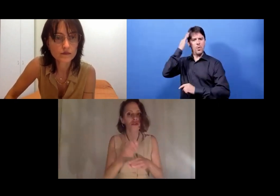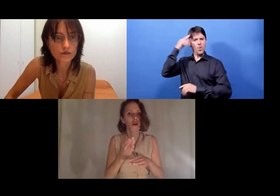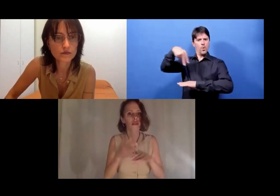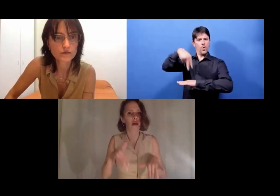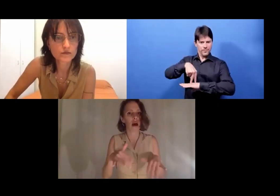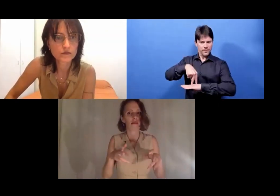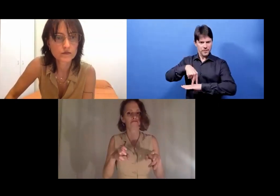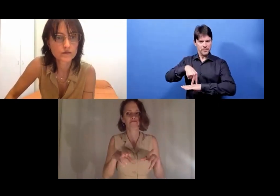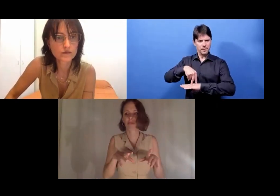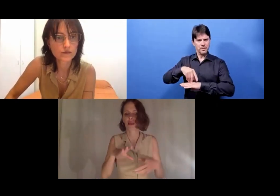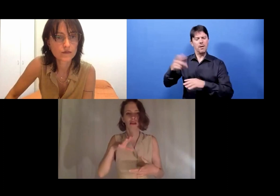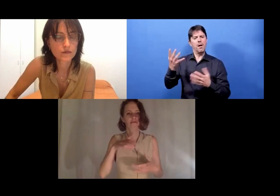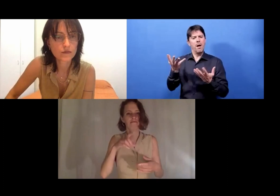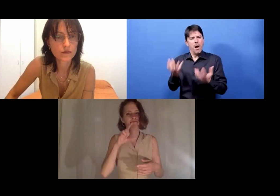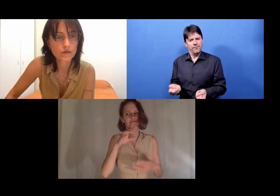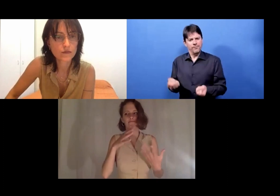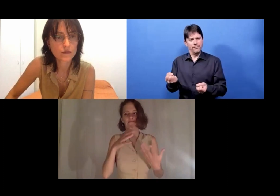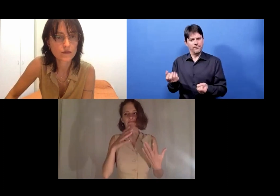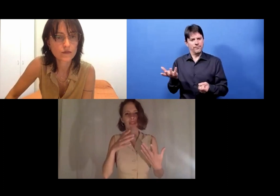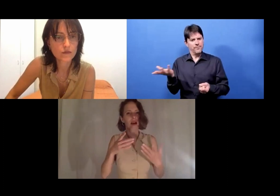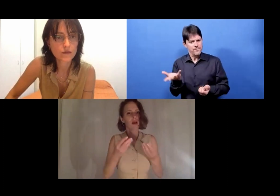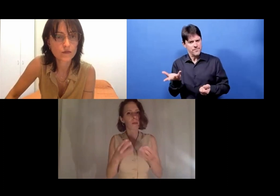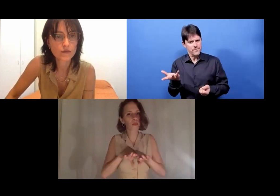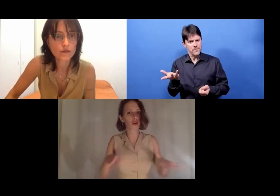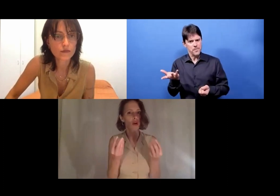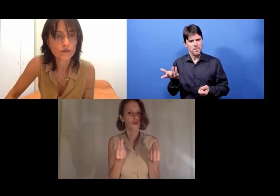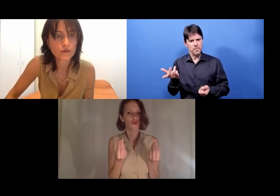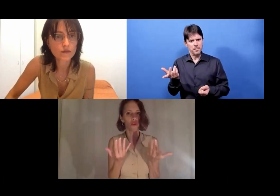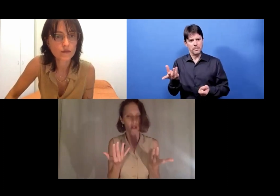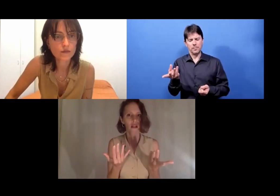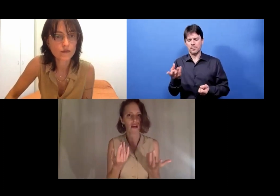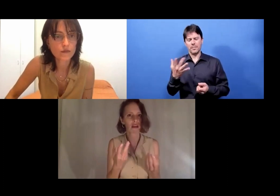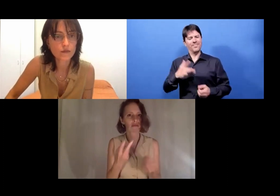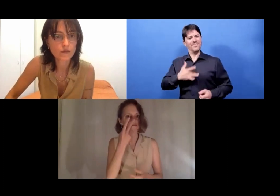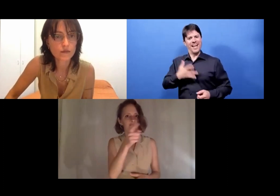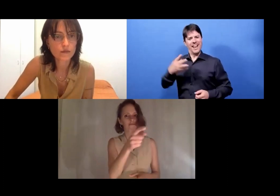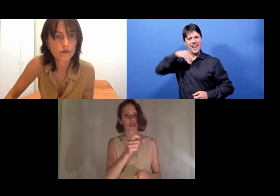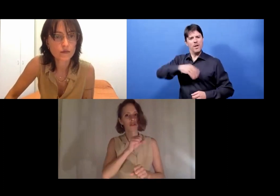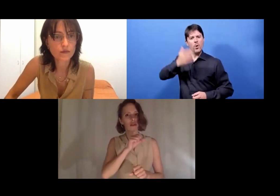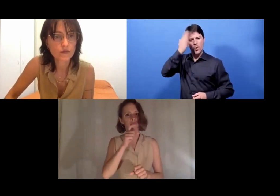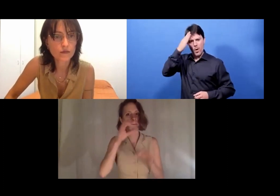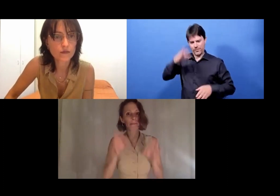I know now that she has been learning in many genres and disciplines. But when I saw her,